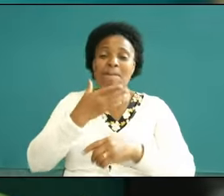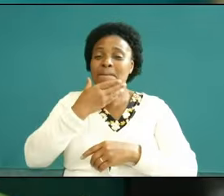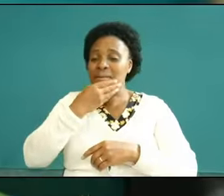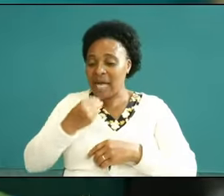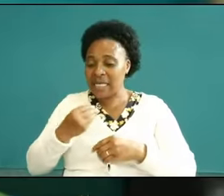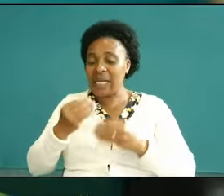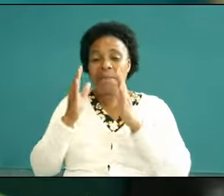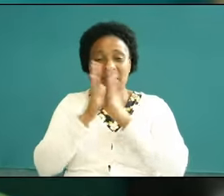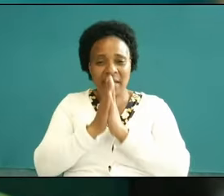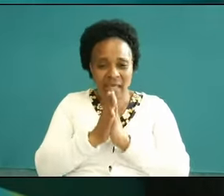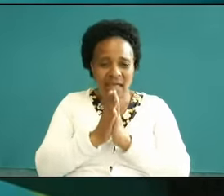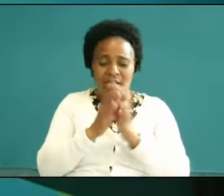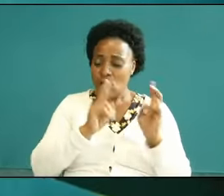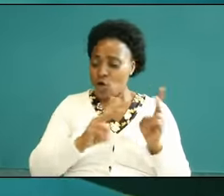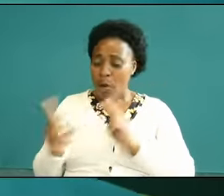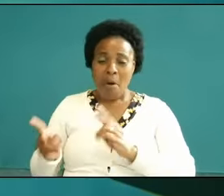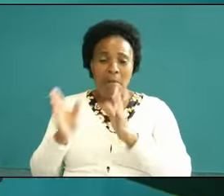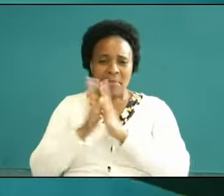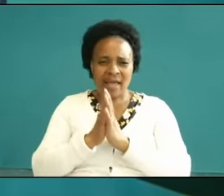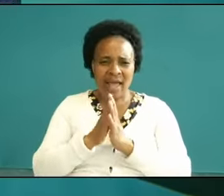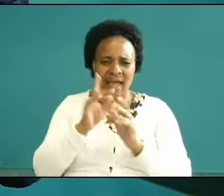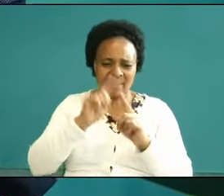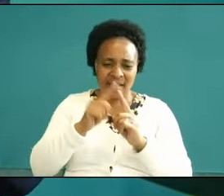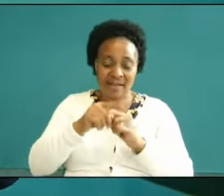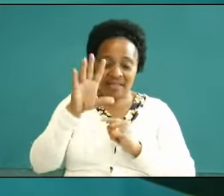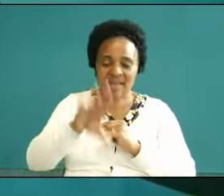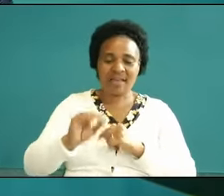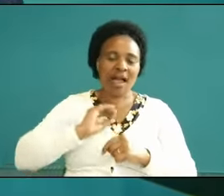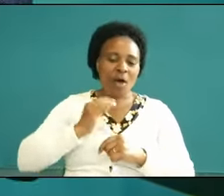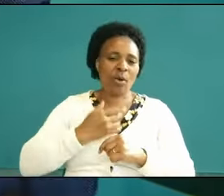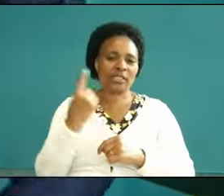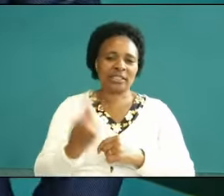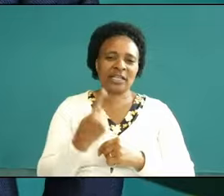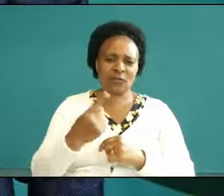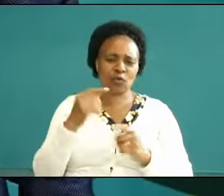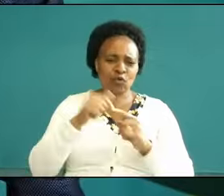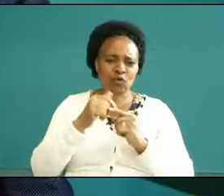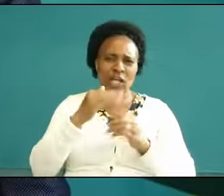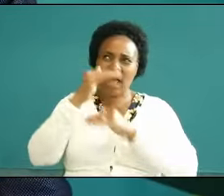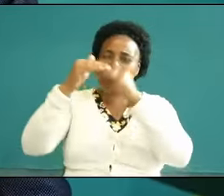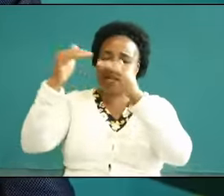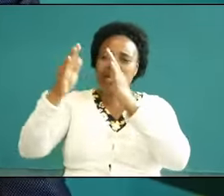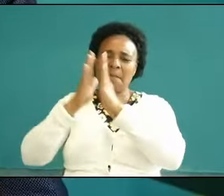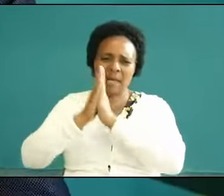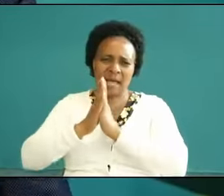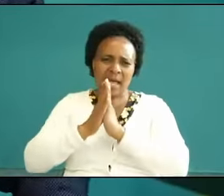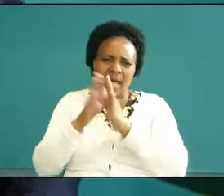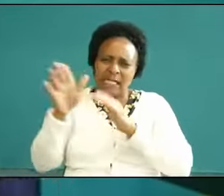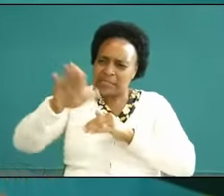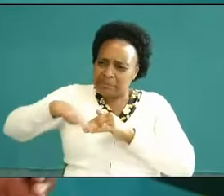programs of prayer and take ourself intentionally deliberately into the space of the spirit when